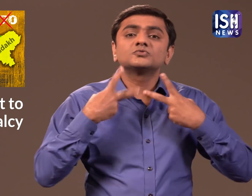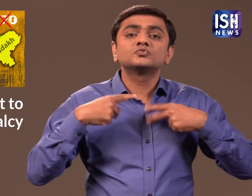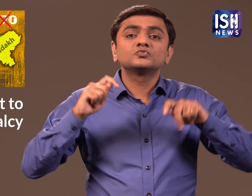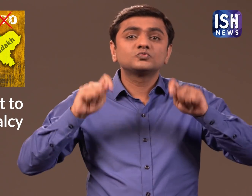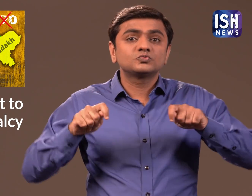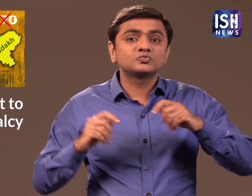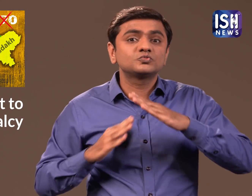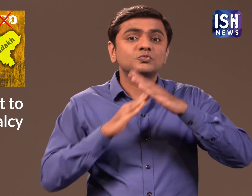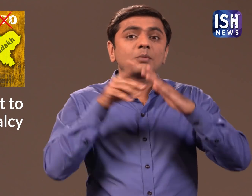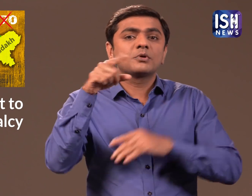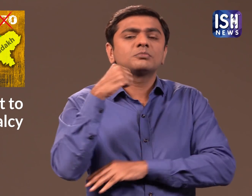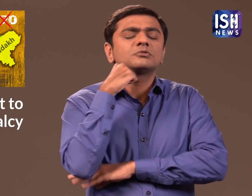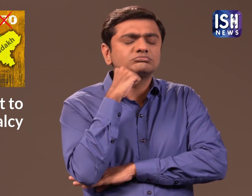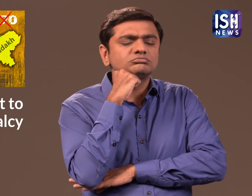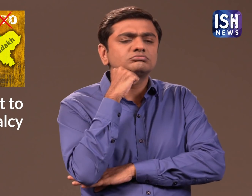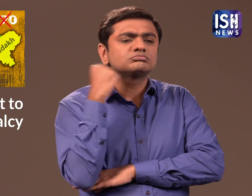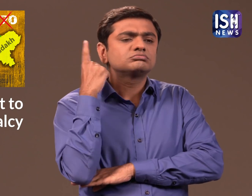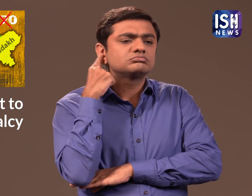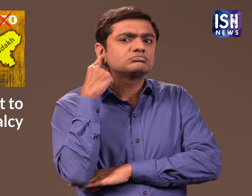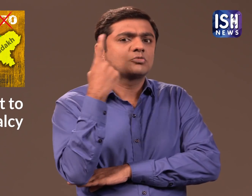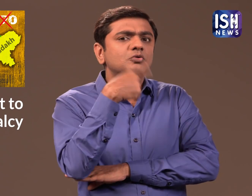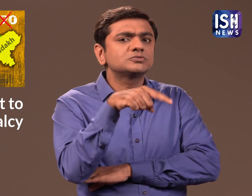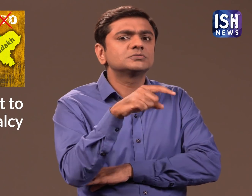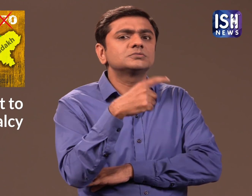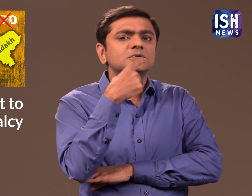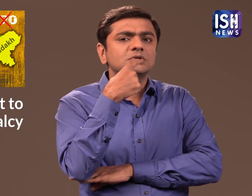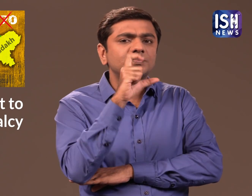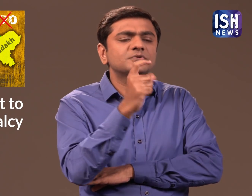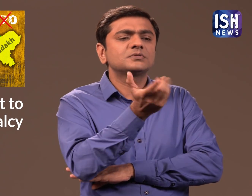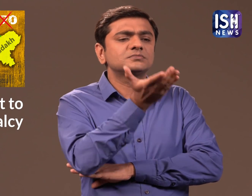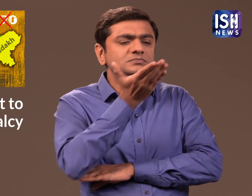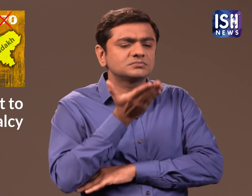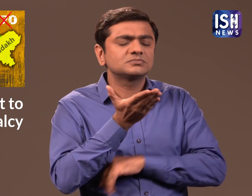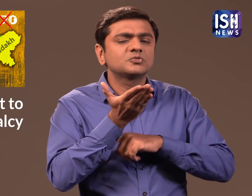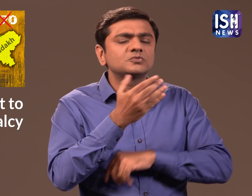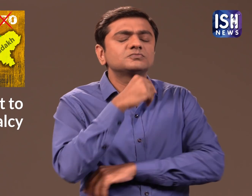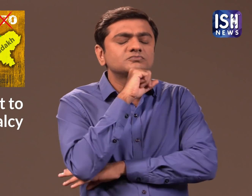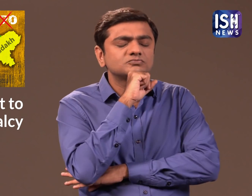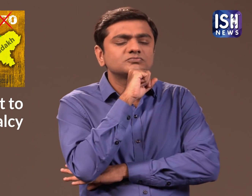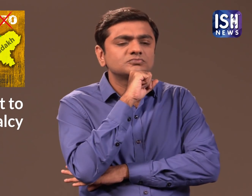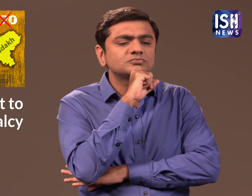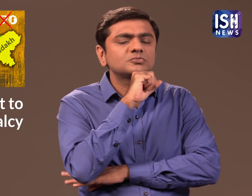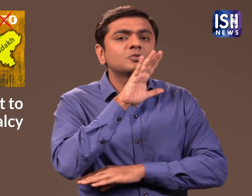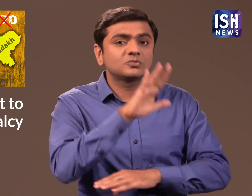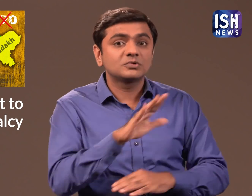After listening to all these petitions,